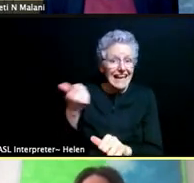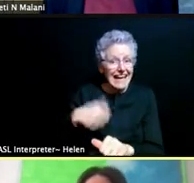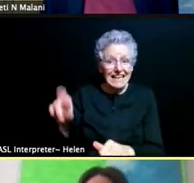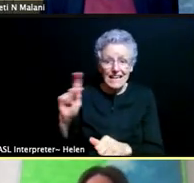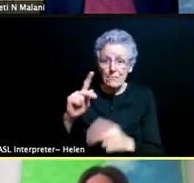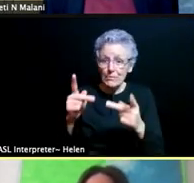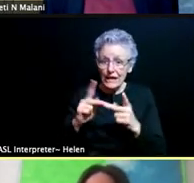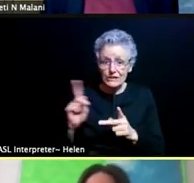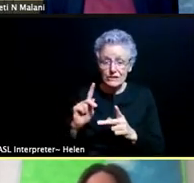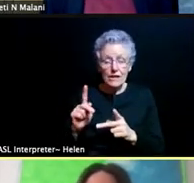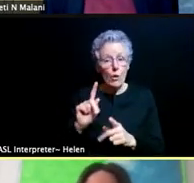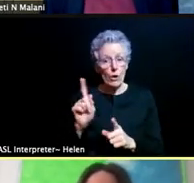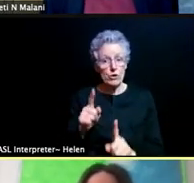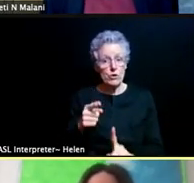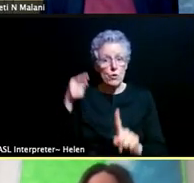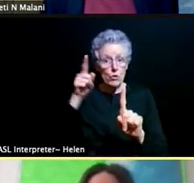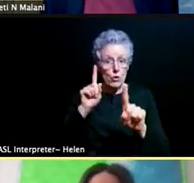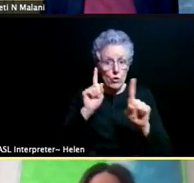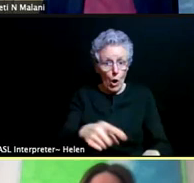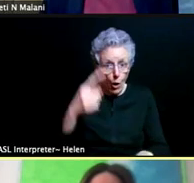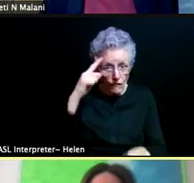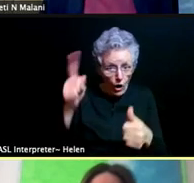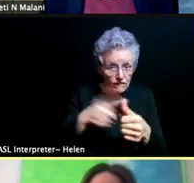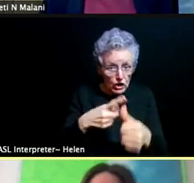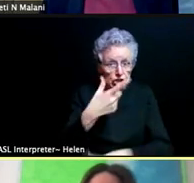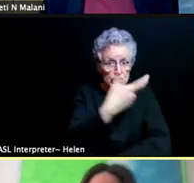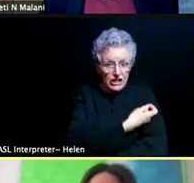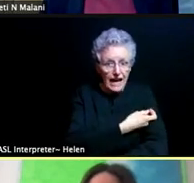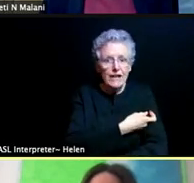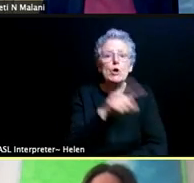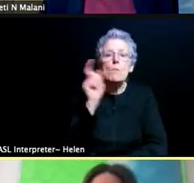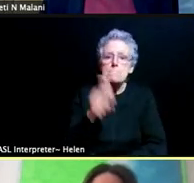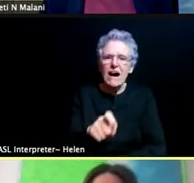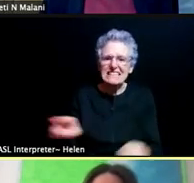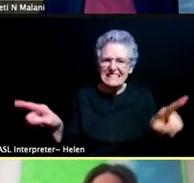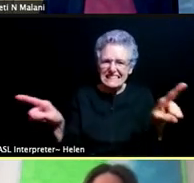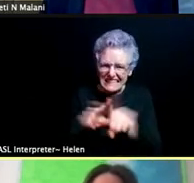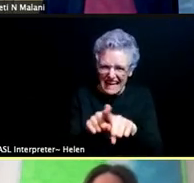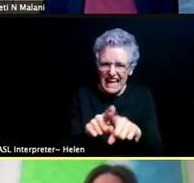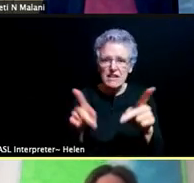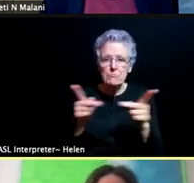you should also plan in your schedule to go for the second dose at the same site.